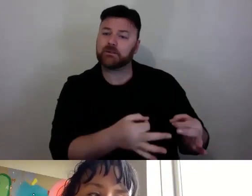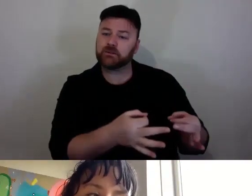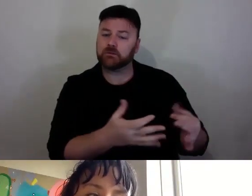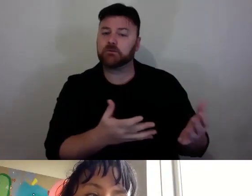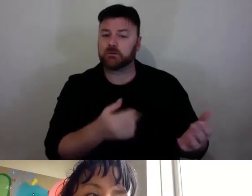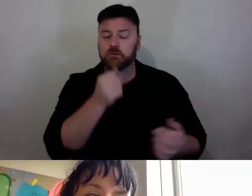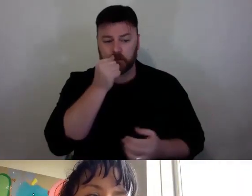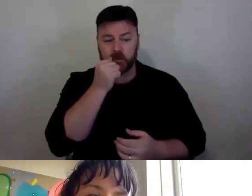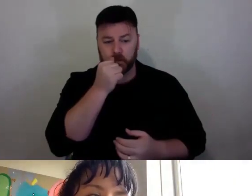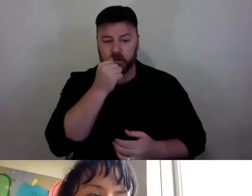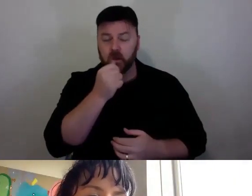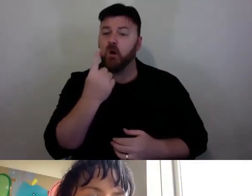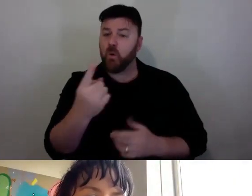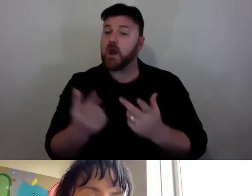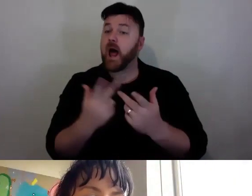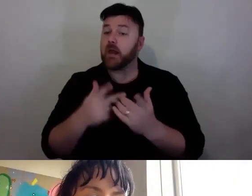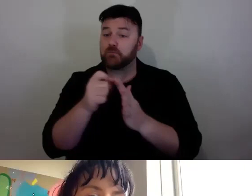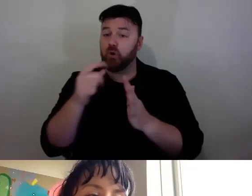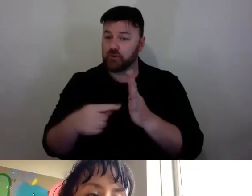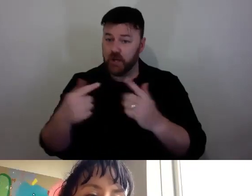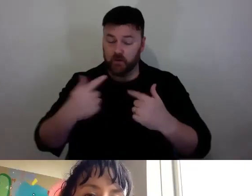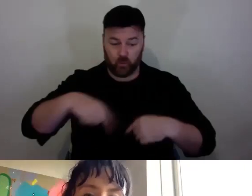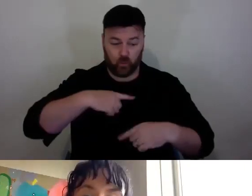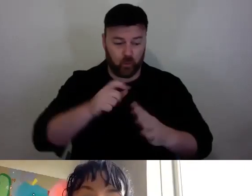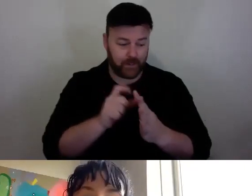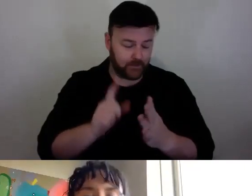another project that we did at the art gallery of SA, I am leading the